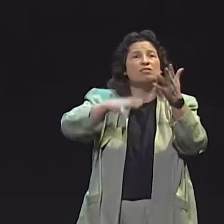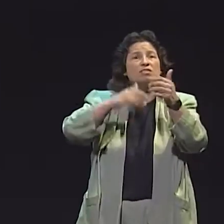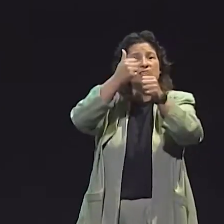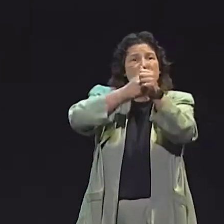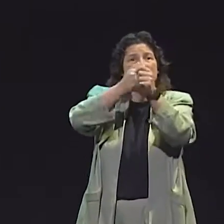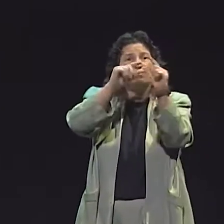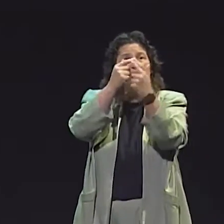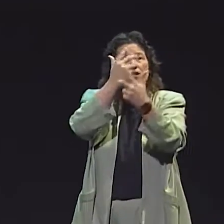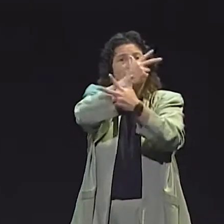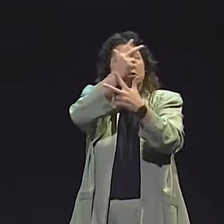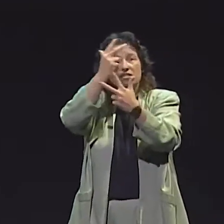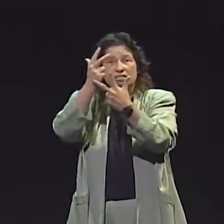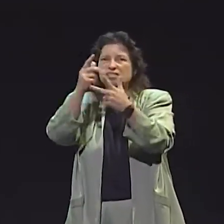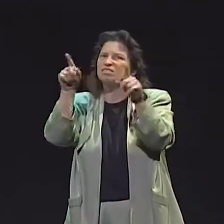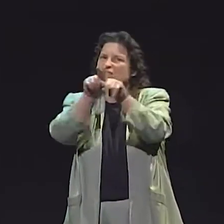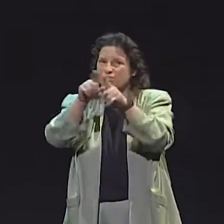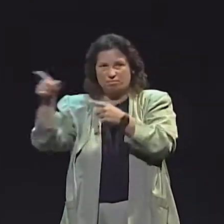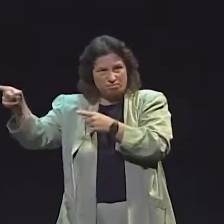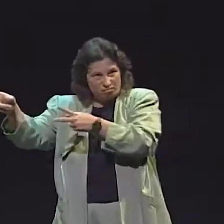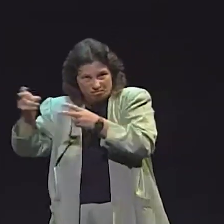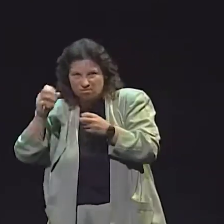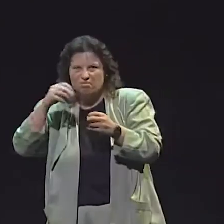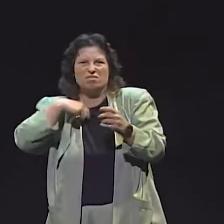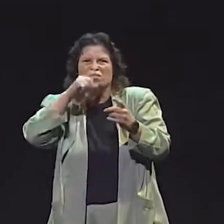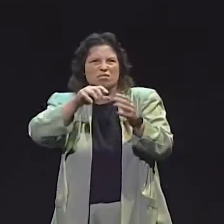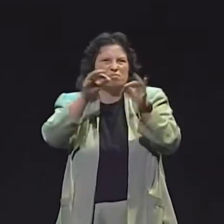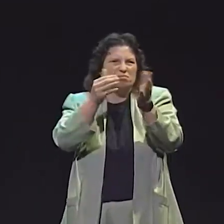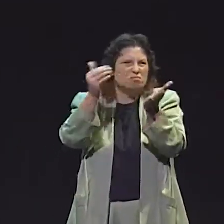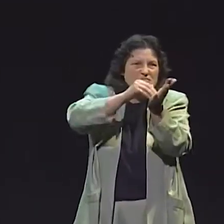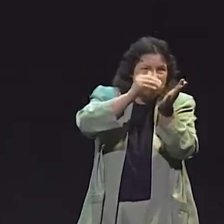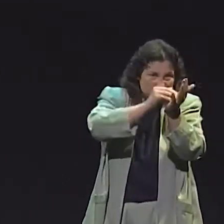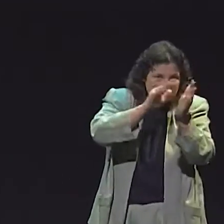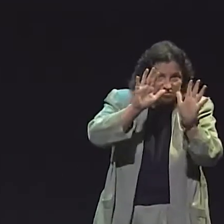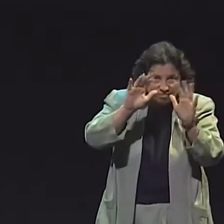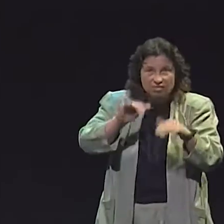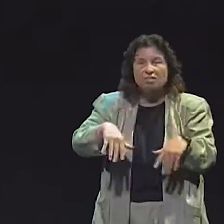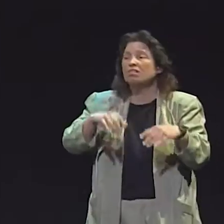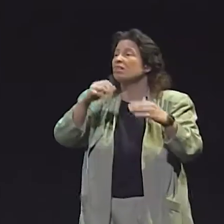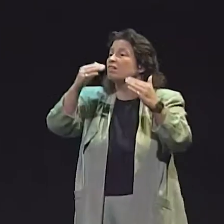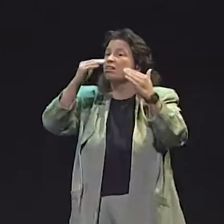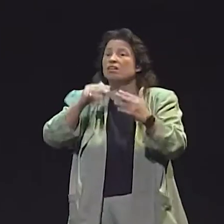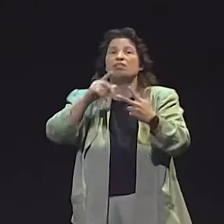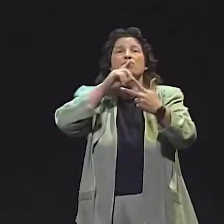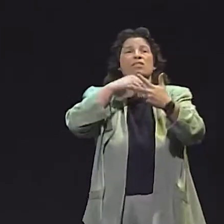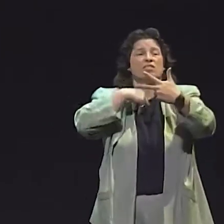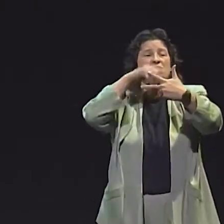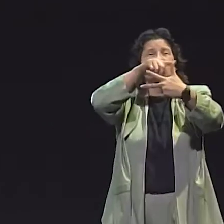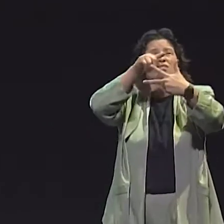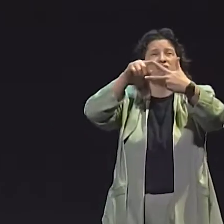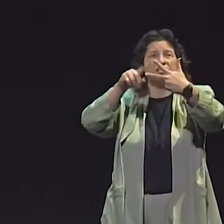I'M GOING TO ALSO LOOK AT THE STORY, BUT I ALSO WANT TO DISCUSS SOME MORE IN DEPTH.